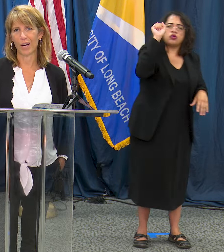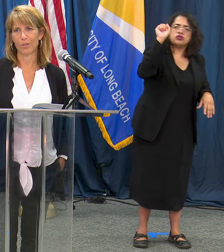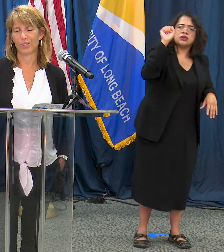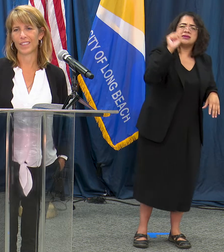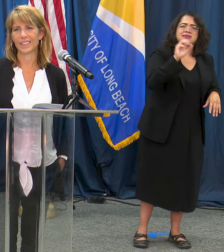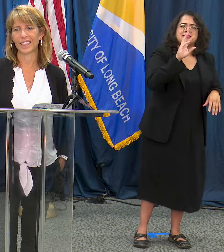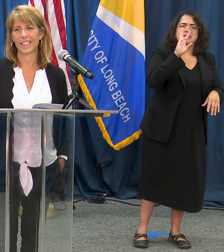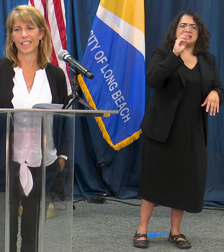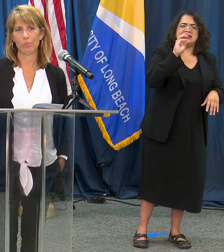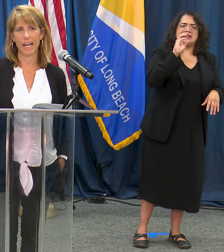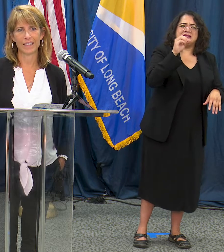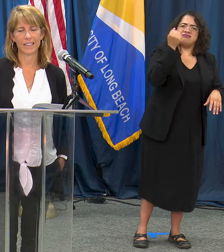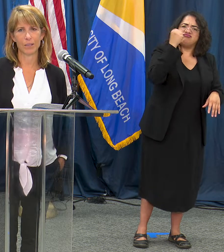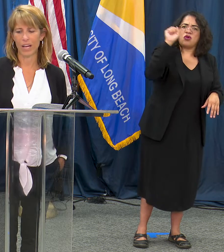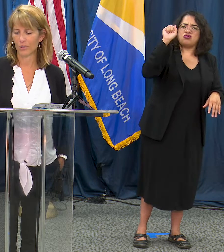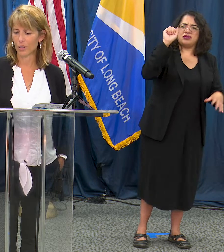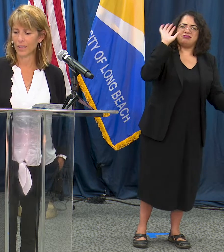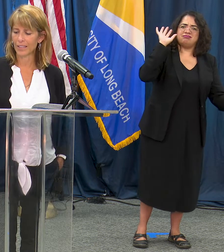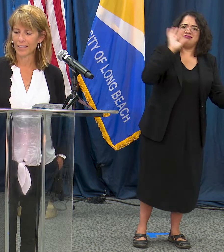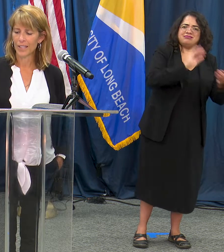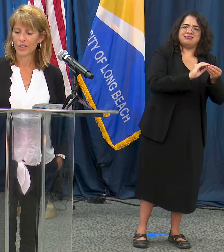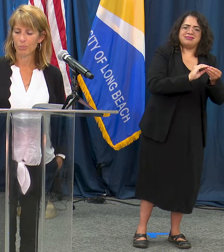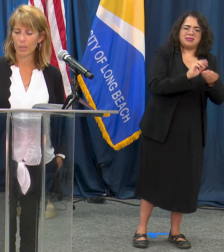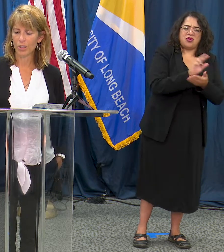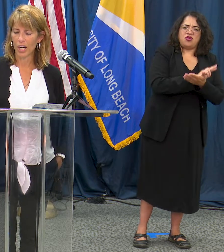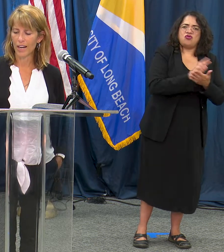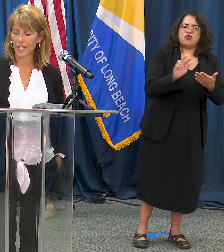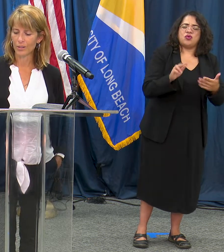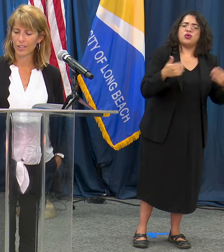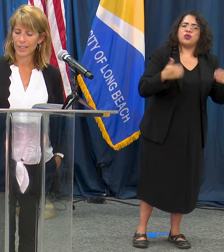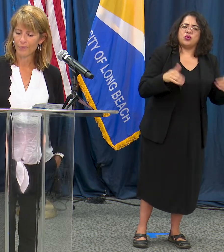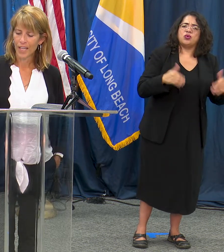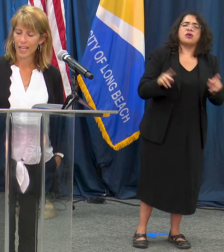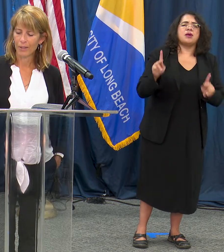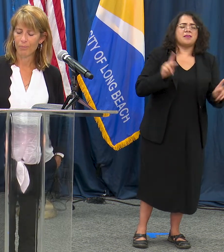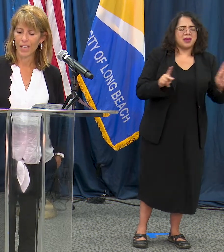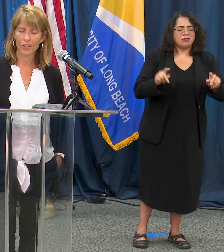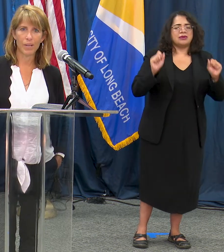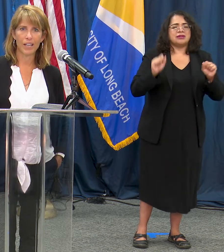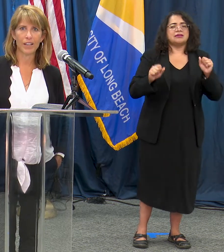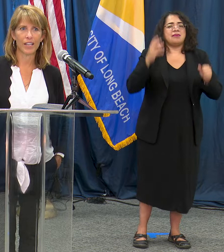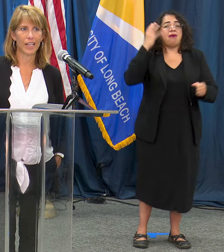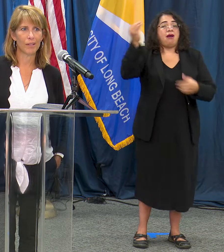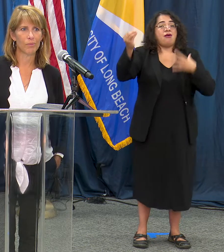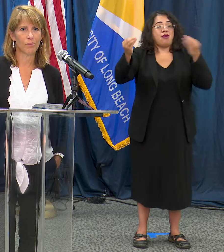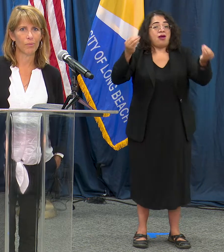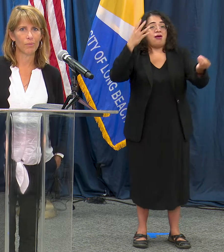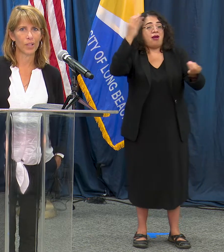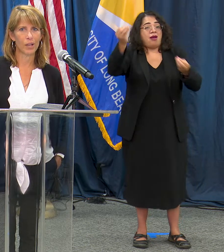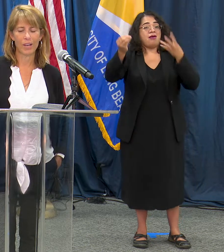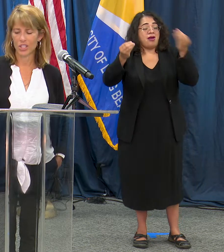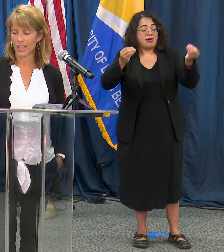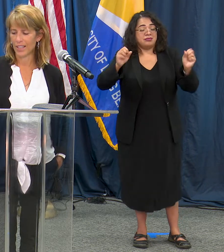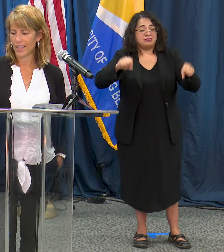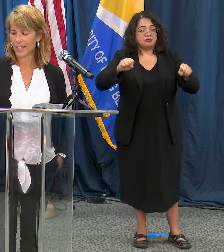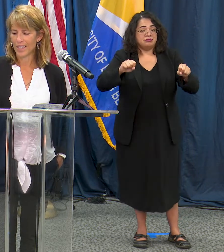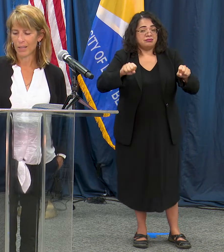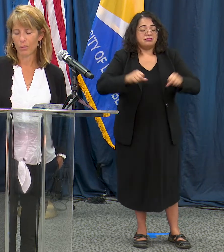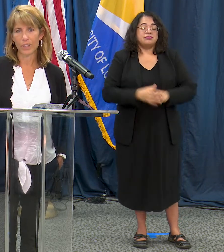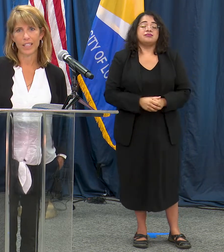opportunities in the past in the past three weeks so people are out but as the Mayor you know mentioned is that we're really